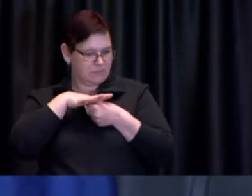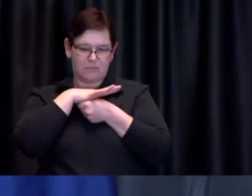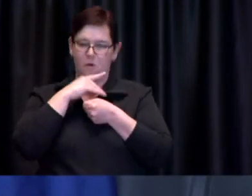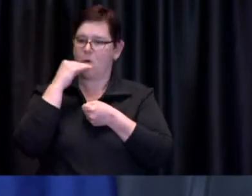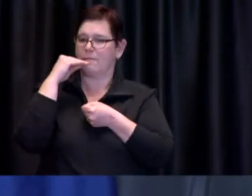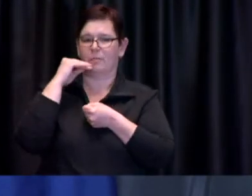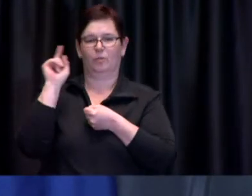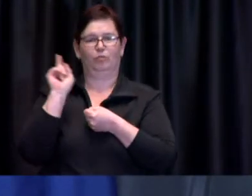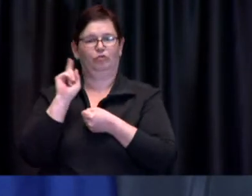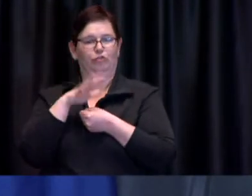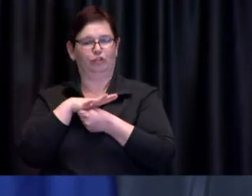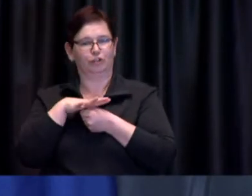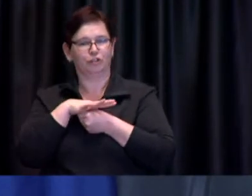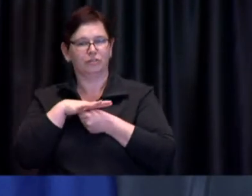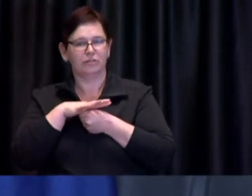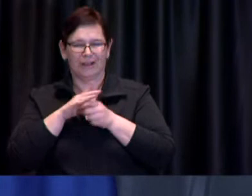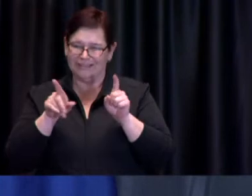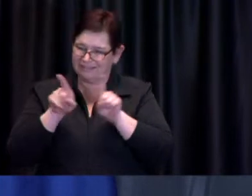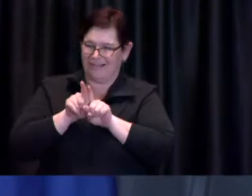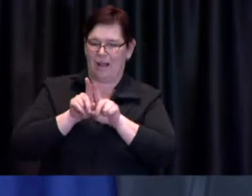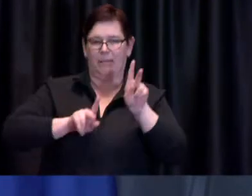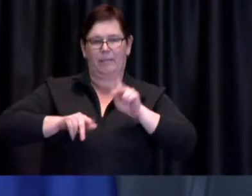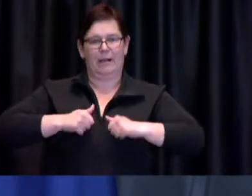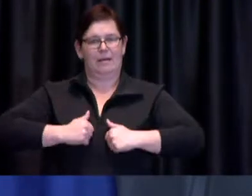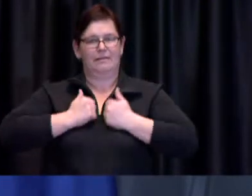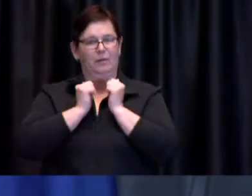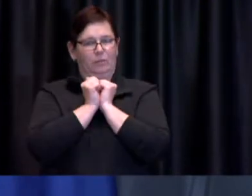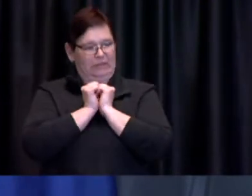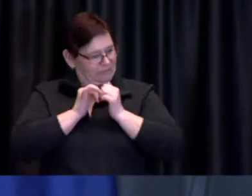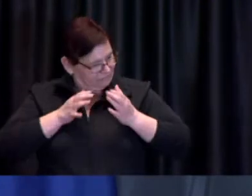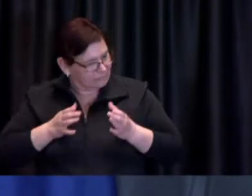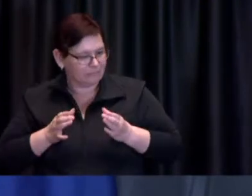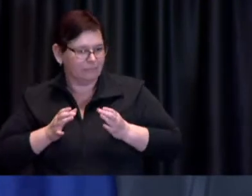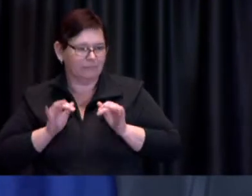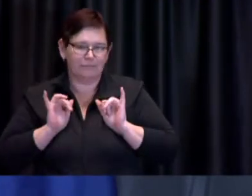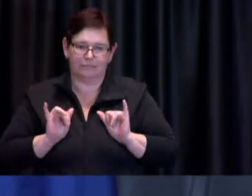uh the p in particular the people you live with as a means of the distance and requirements with